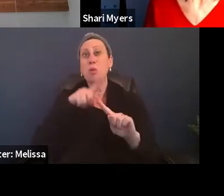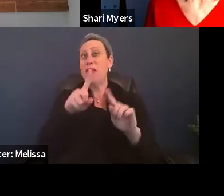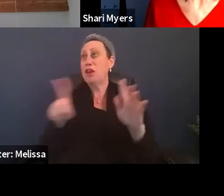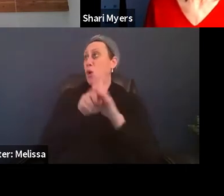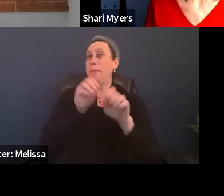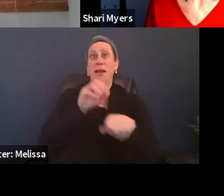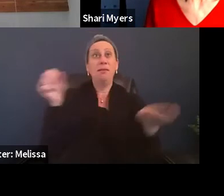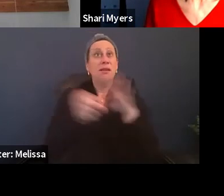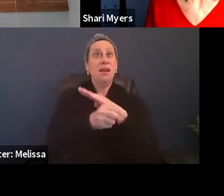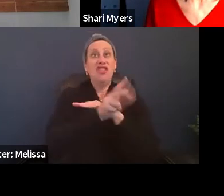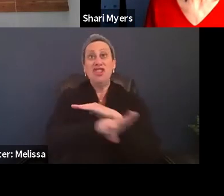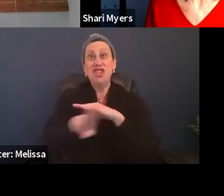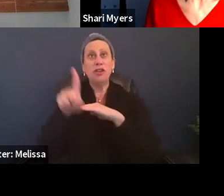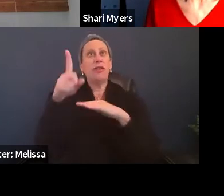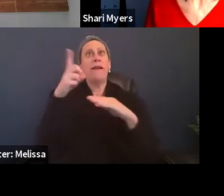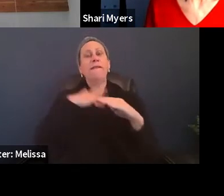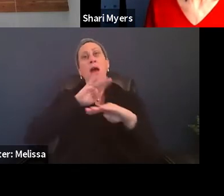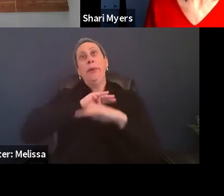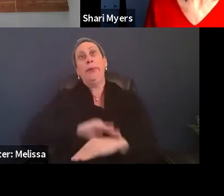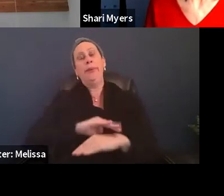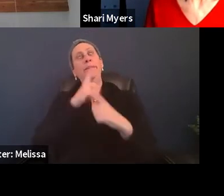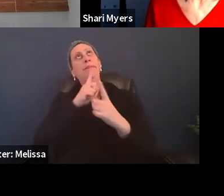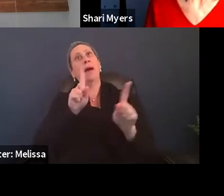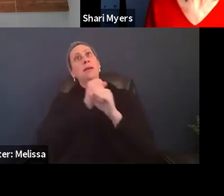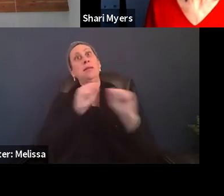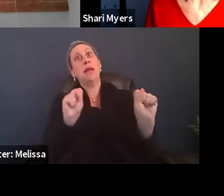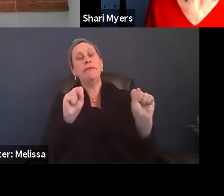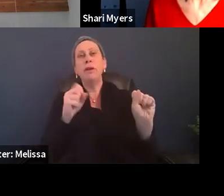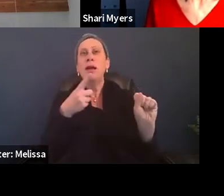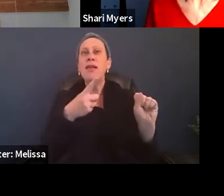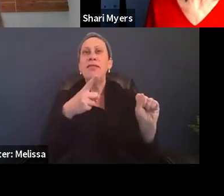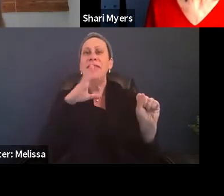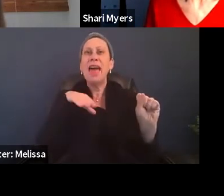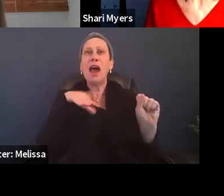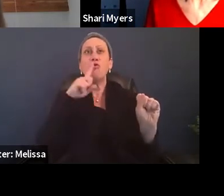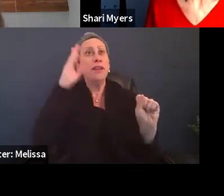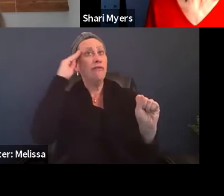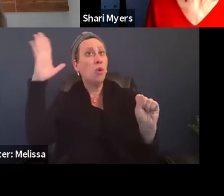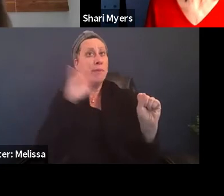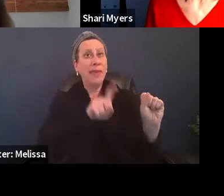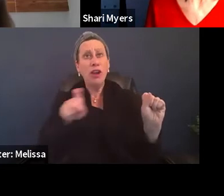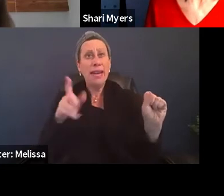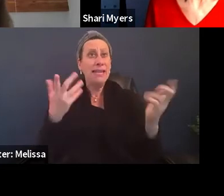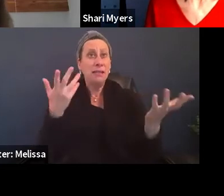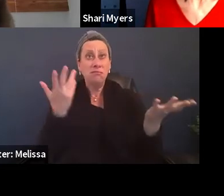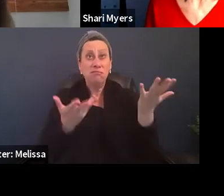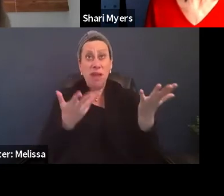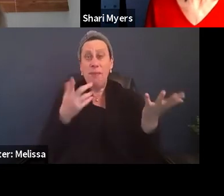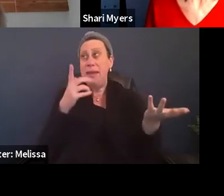they're just happy to be safe. And they don't really know what their needs are. Maybe not even for two or three days till they figure out,